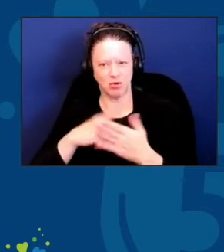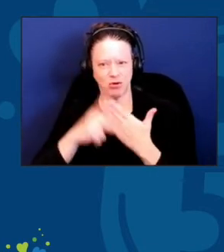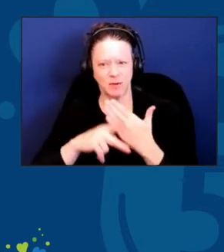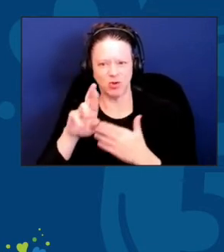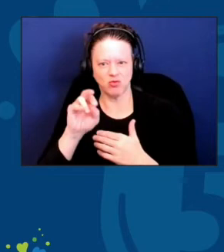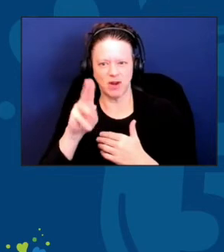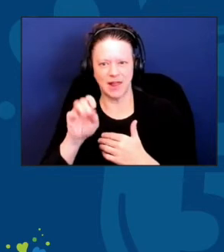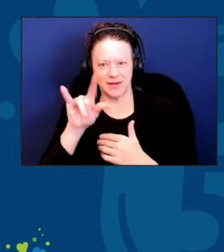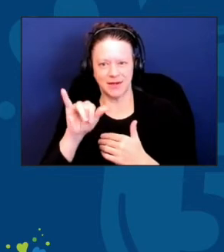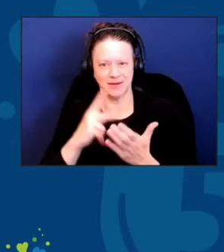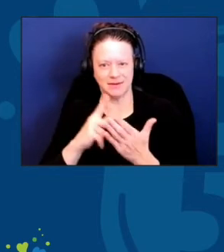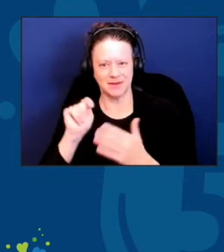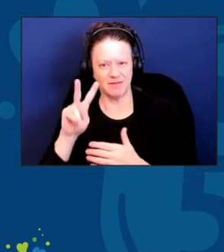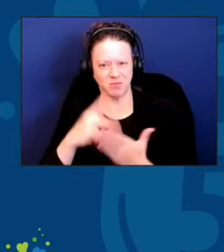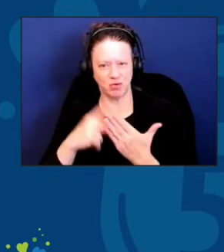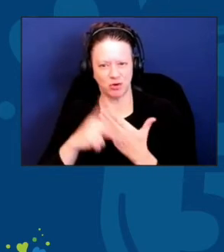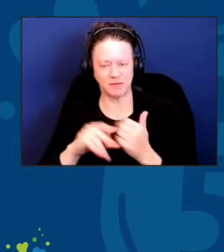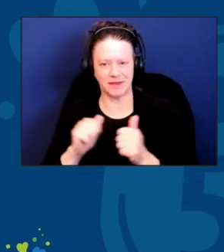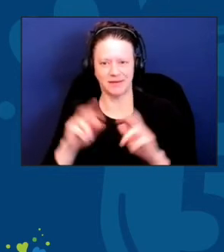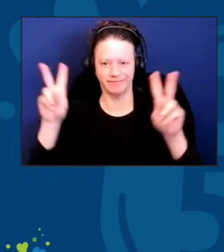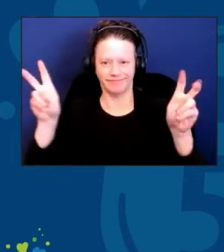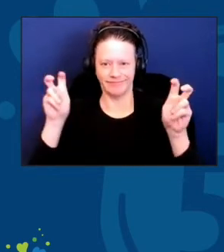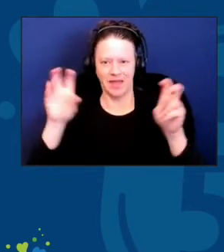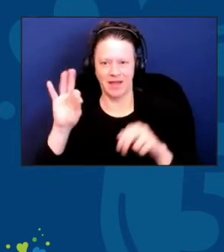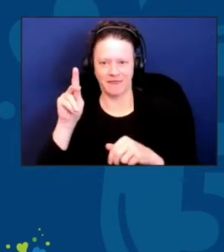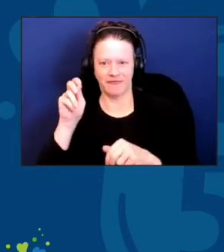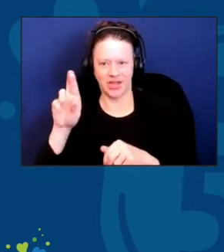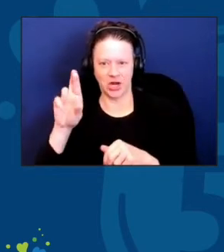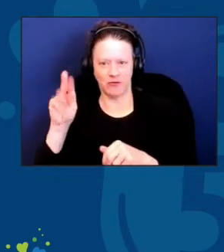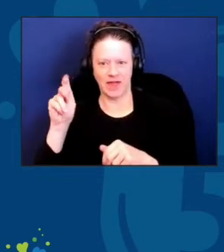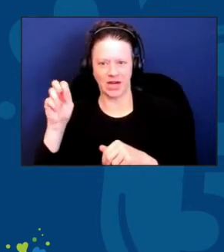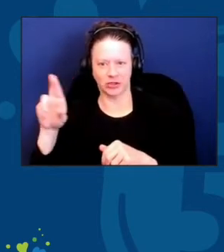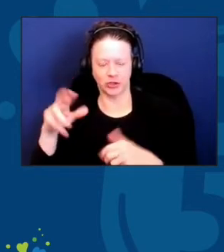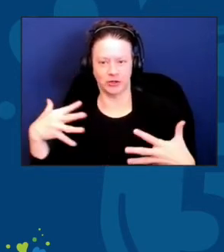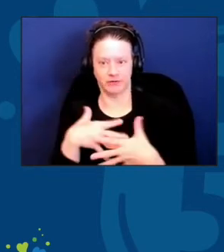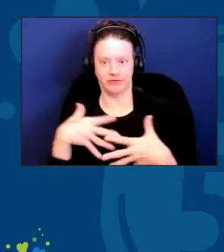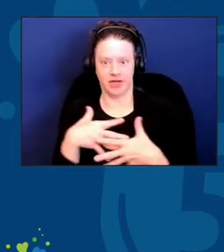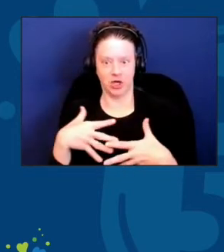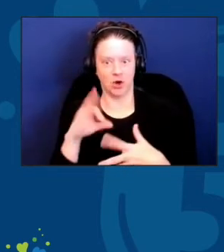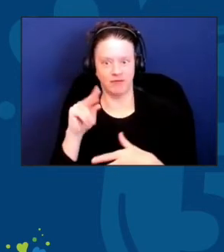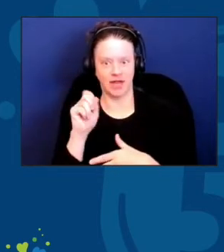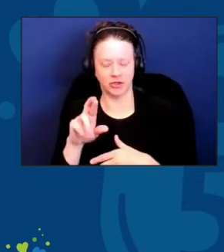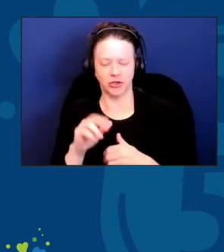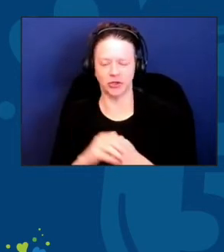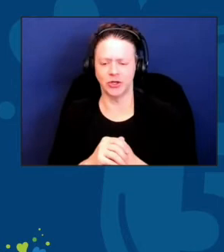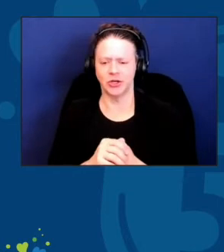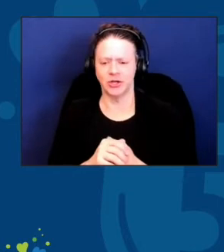So, we have the fear of the things that are impacting our survival as agencies in the now